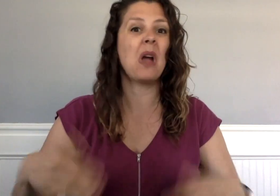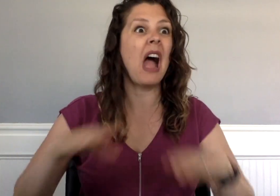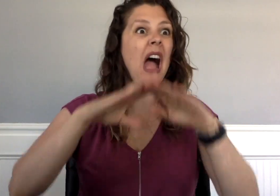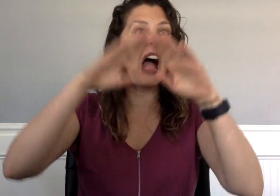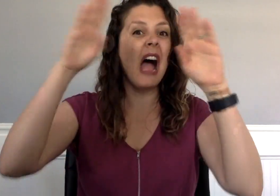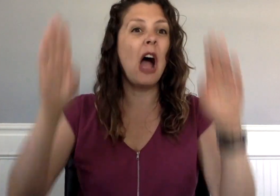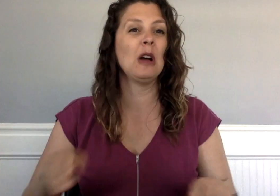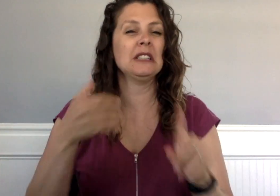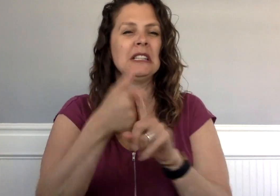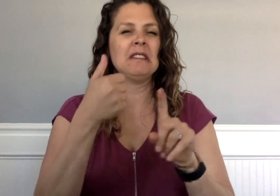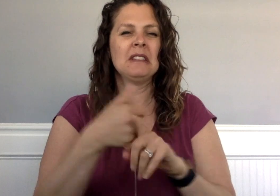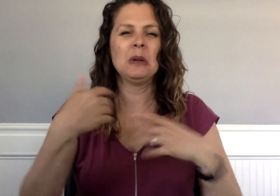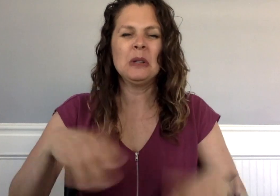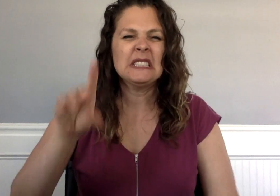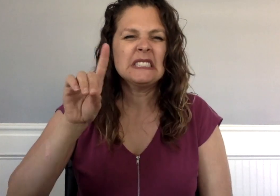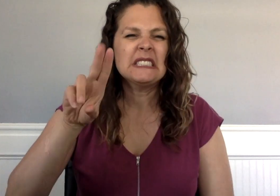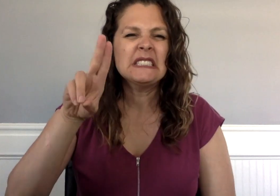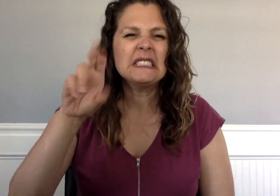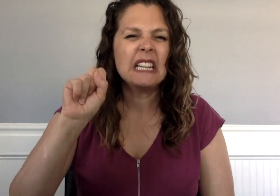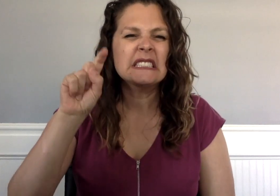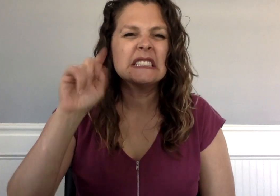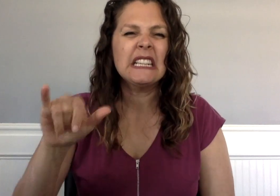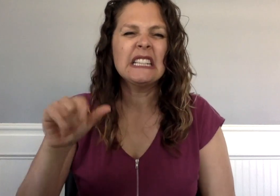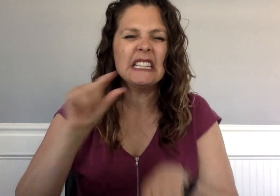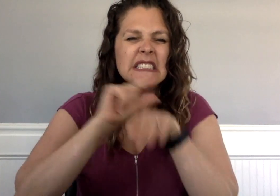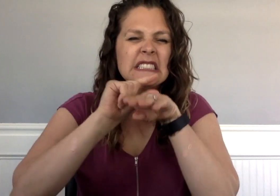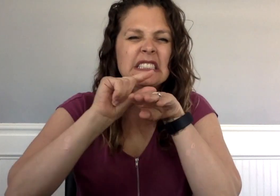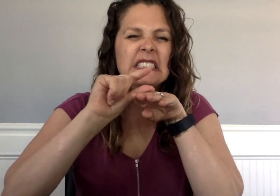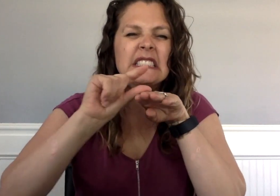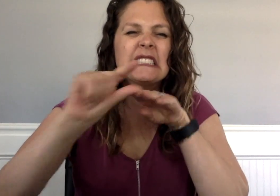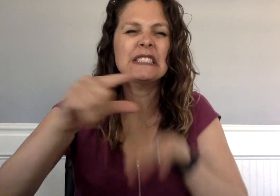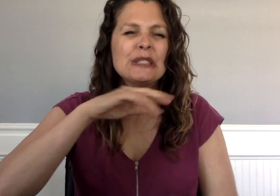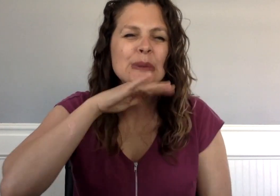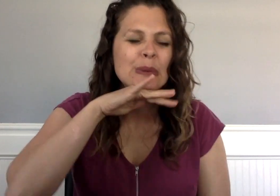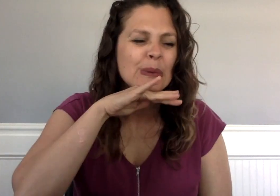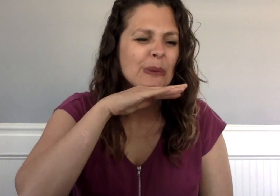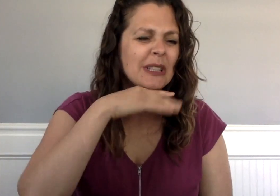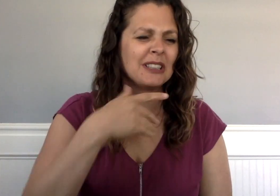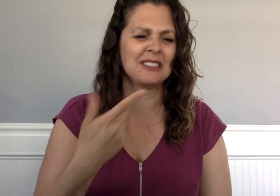Everything was very dusty.